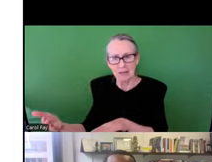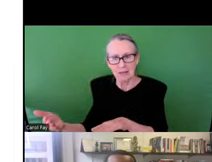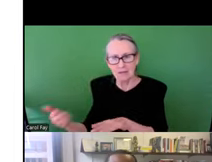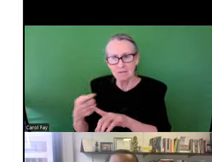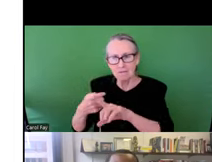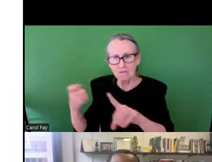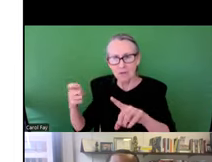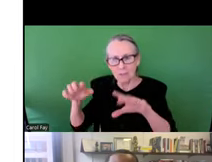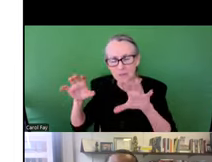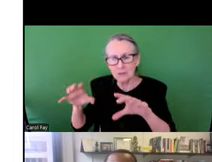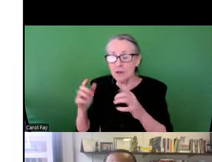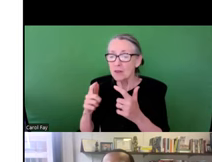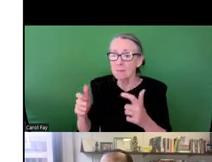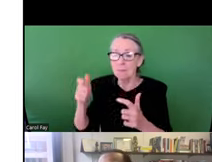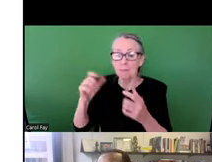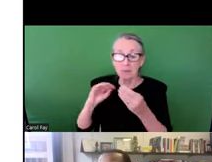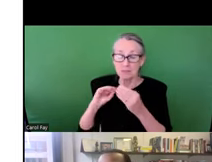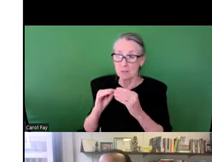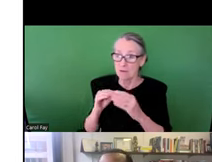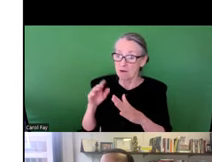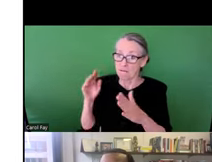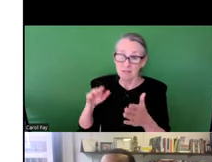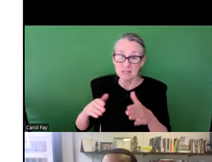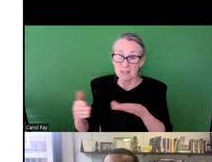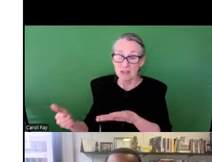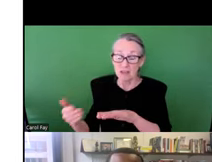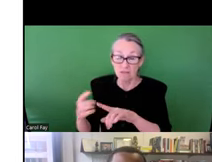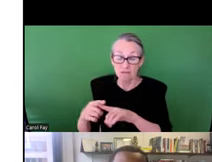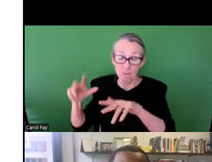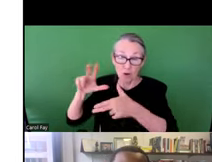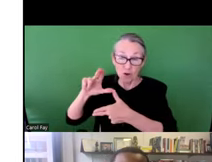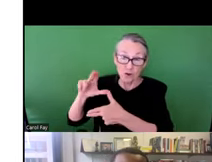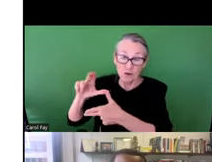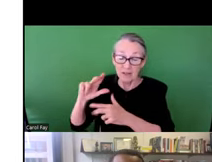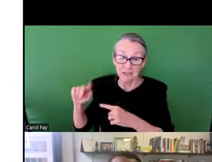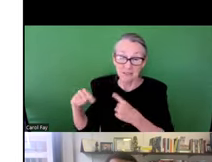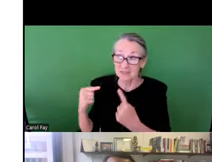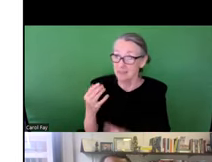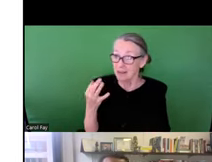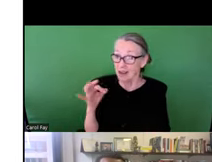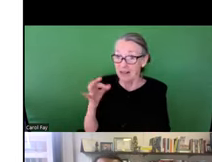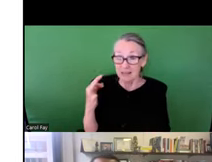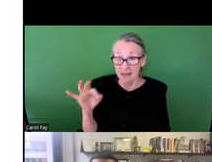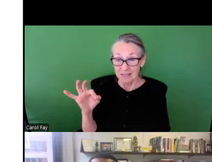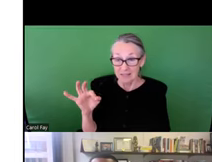$120 billion. There was 68 deaths directly responsible from the storm. The largest number of